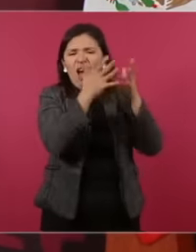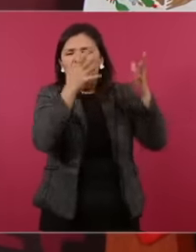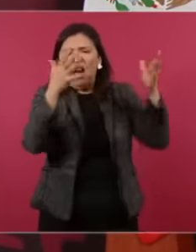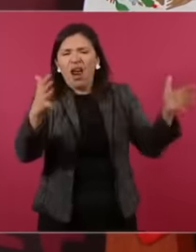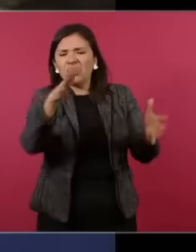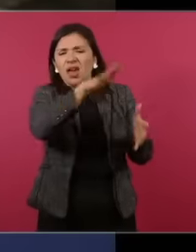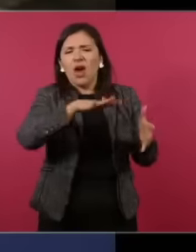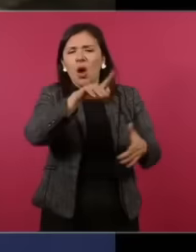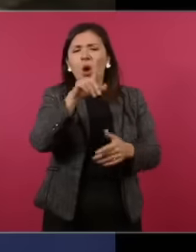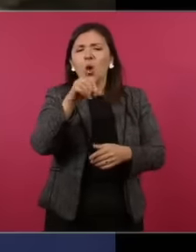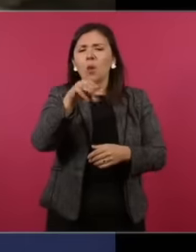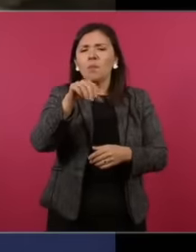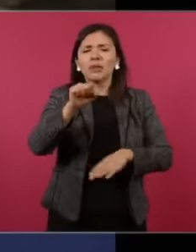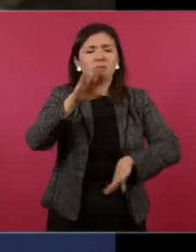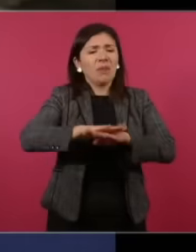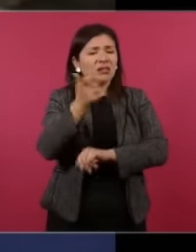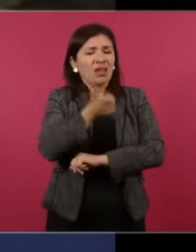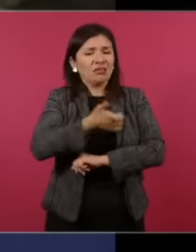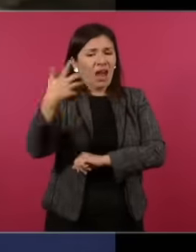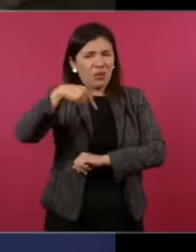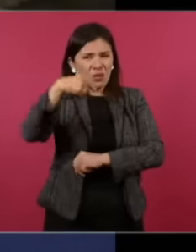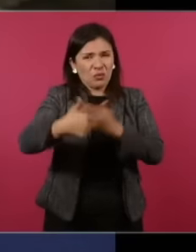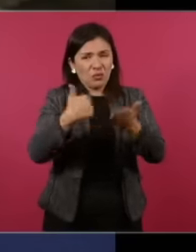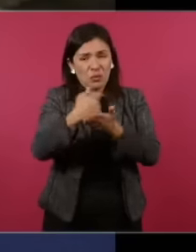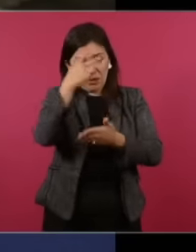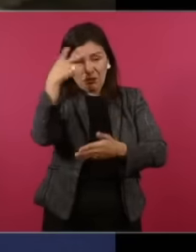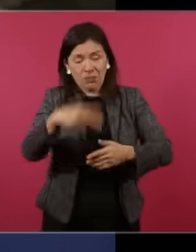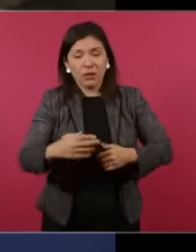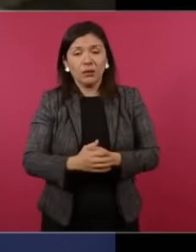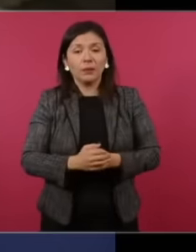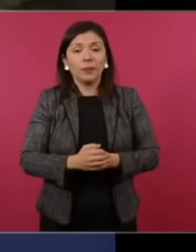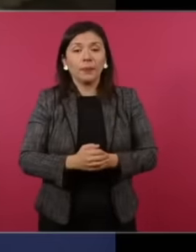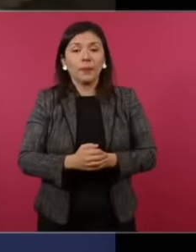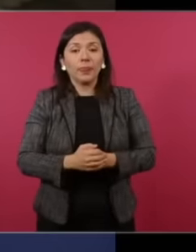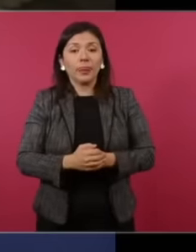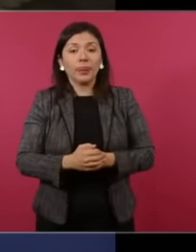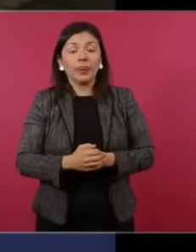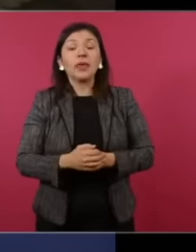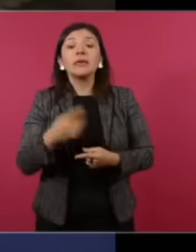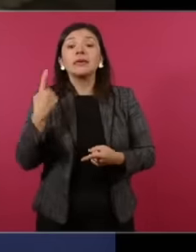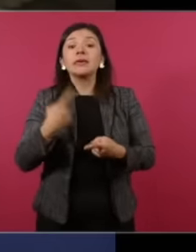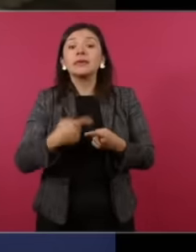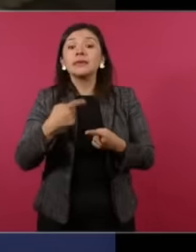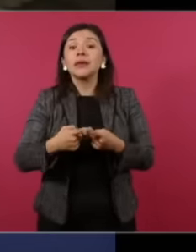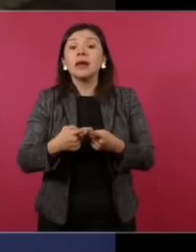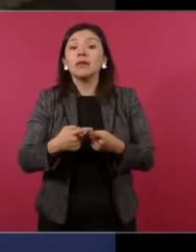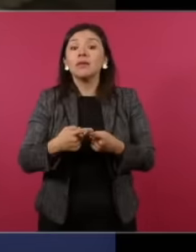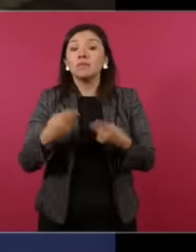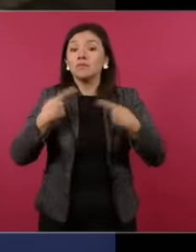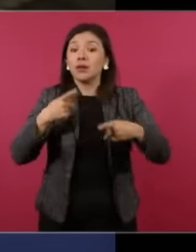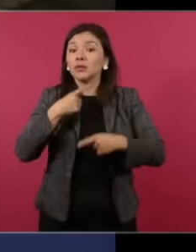of the most expensive areas in Mexico City and this source knew the notary and knew